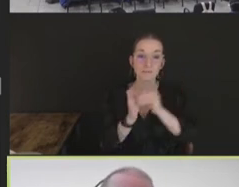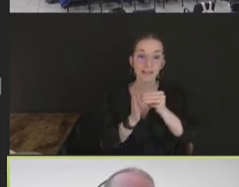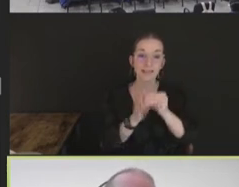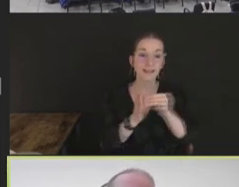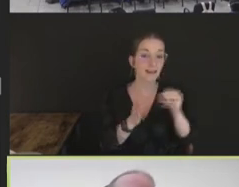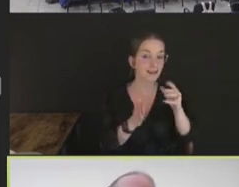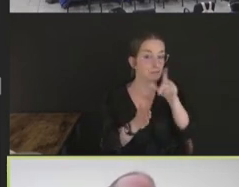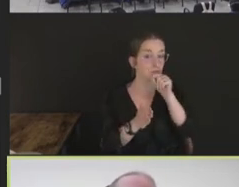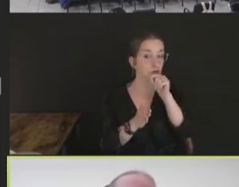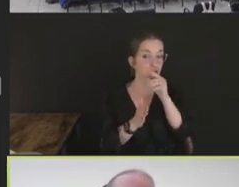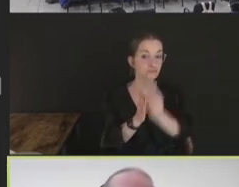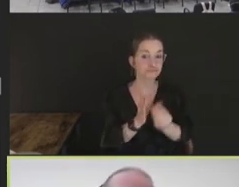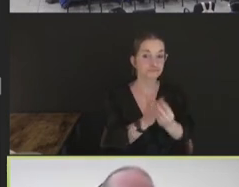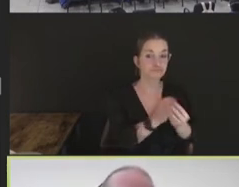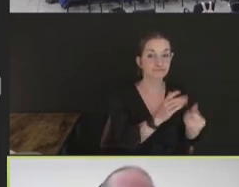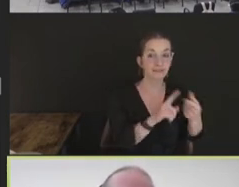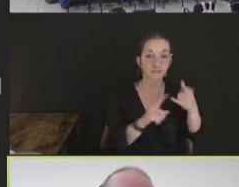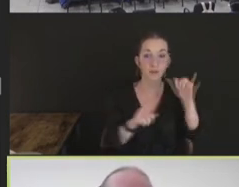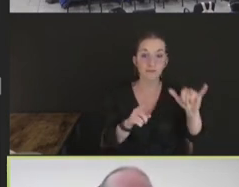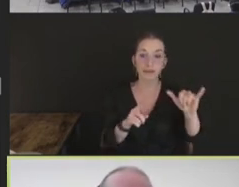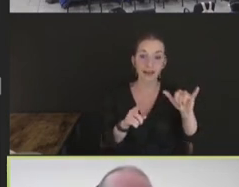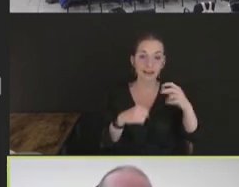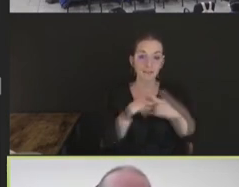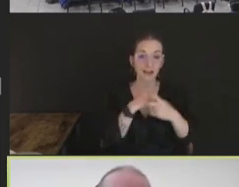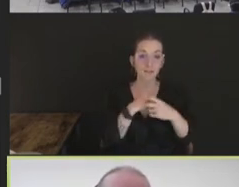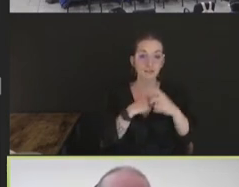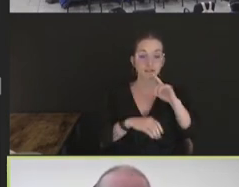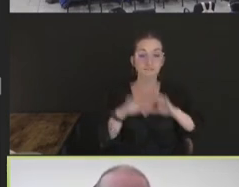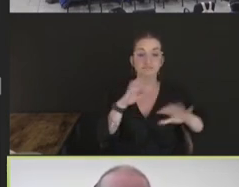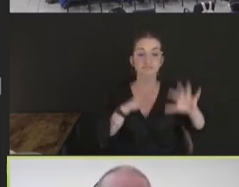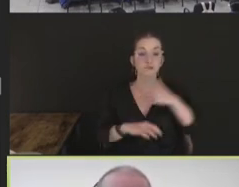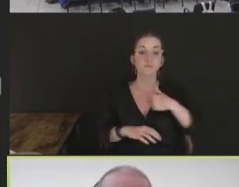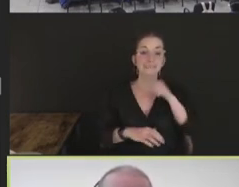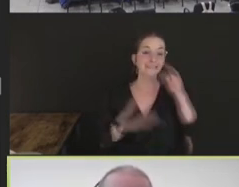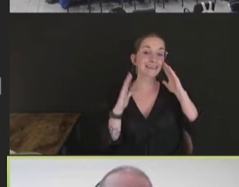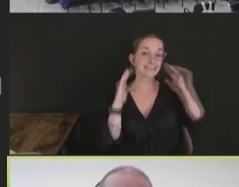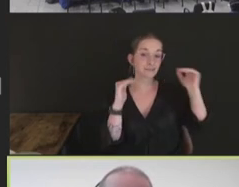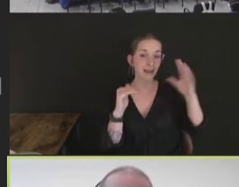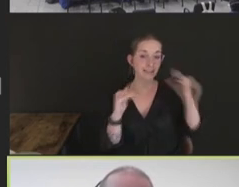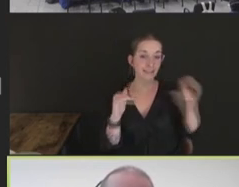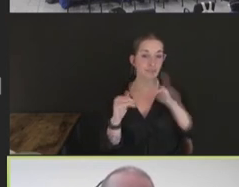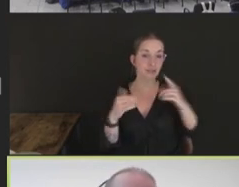It caught us by guard -- off guard there, and was pretty devastating for the poultry industry.